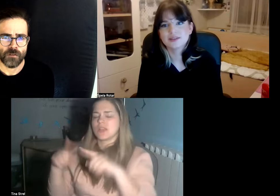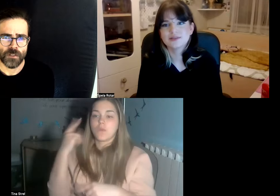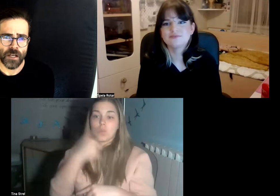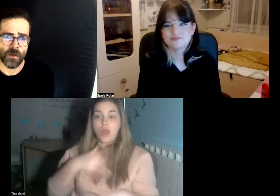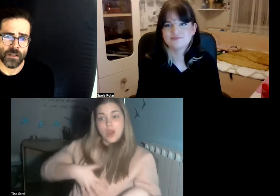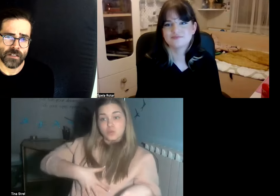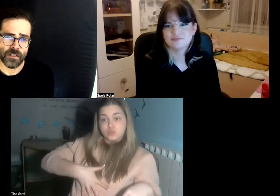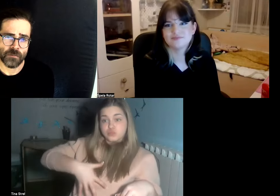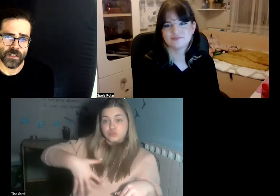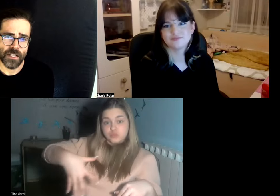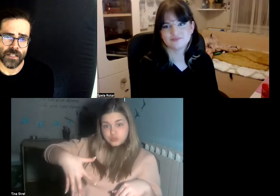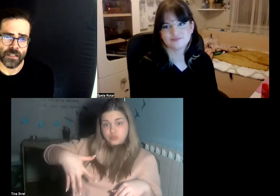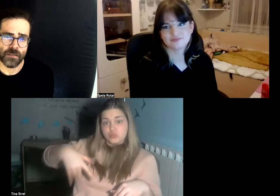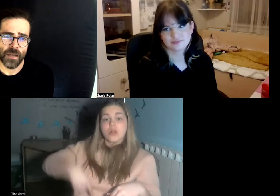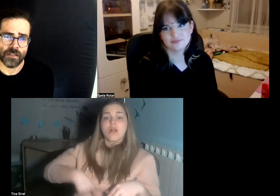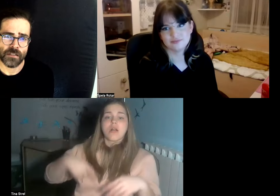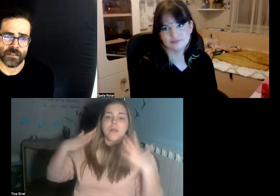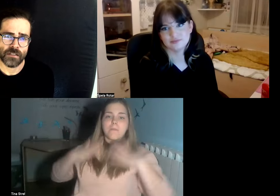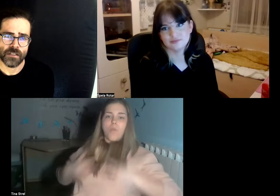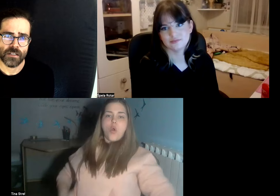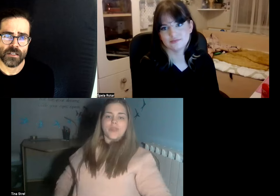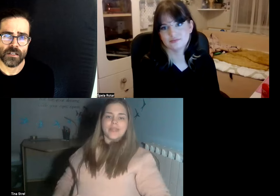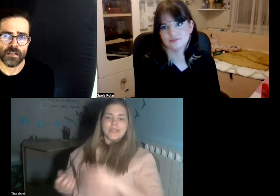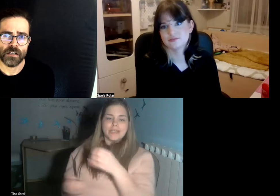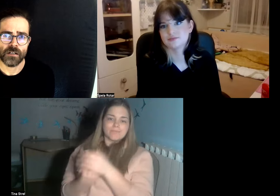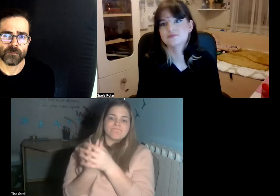for some others it's pretty easy it depends